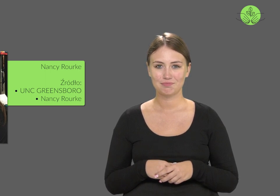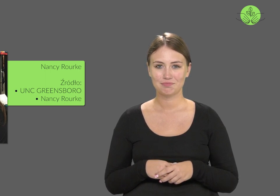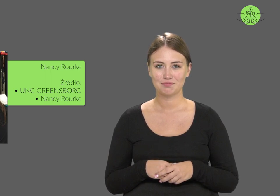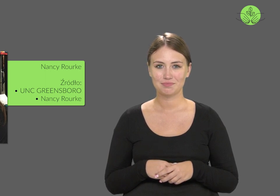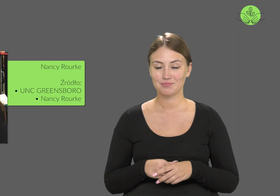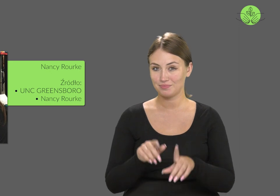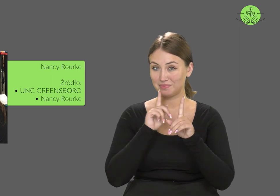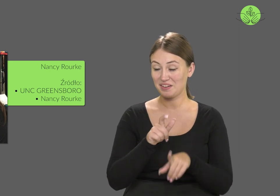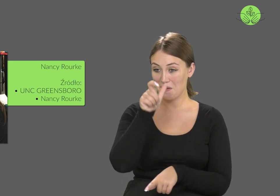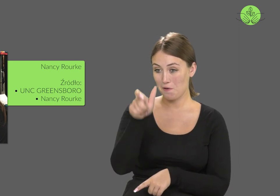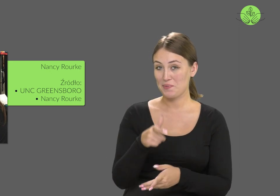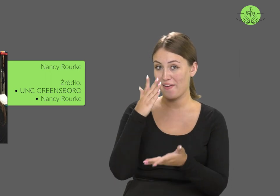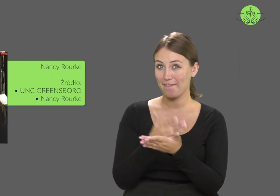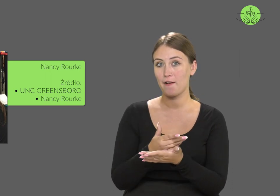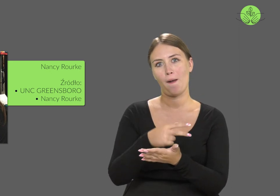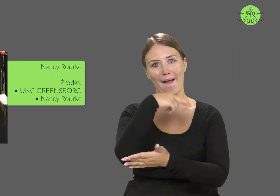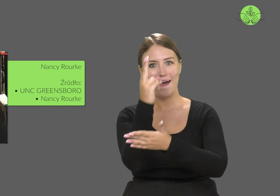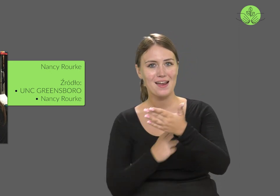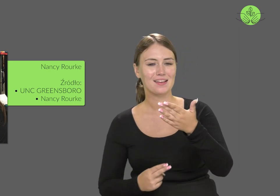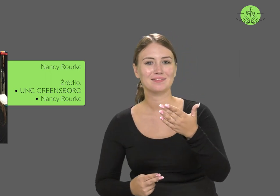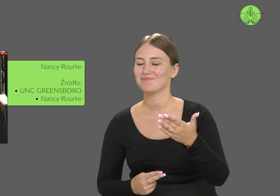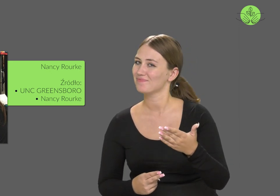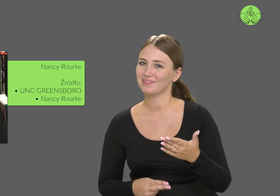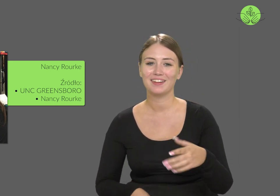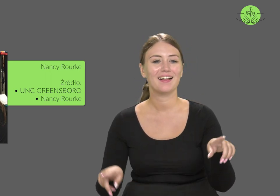She is not only an artist